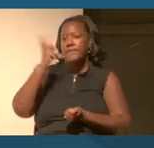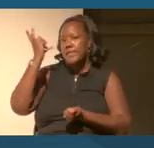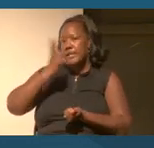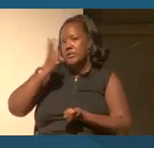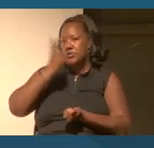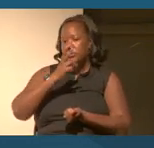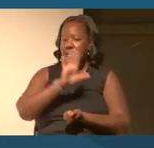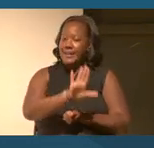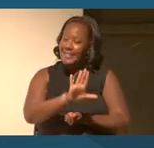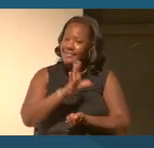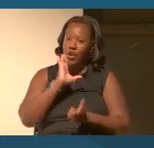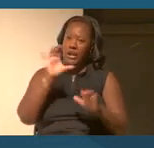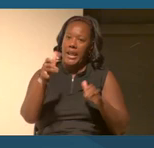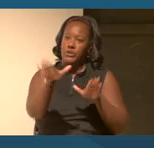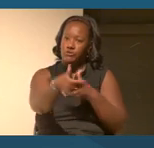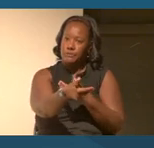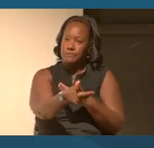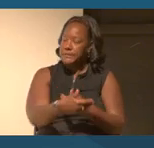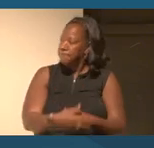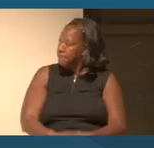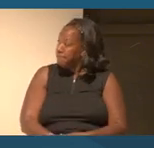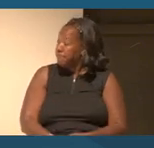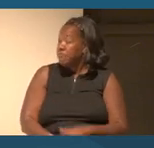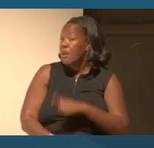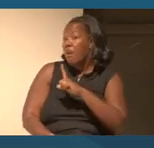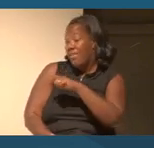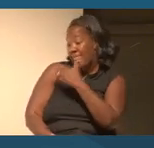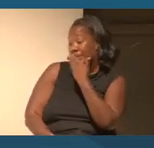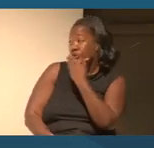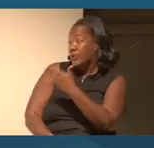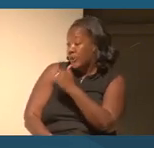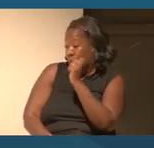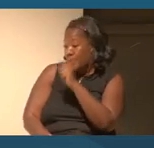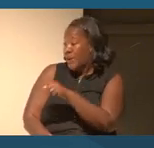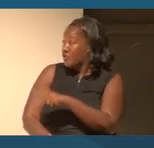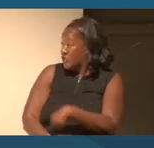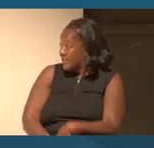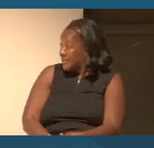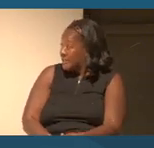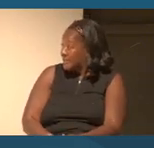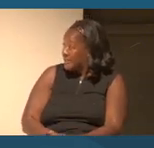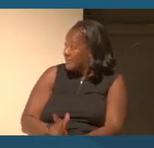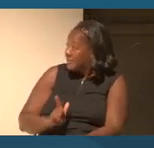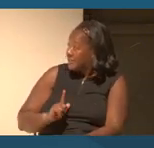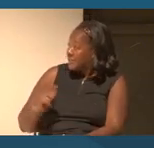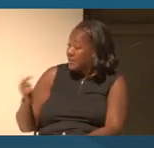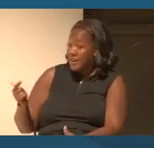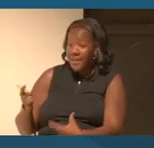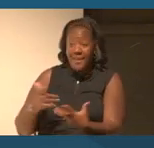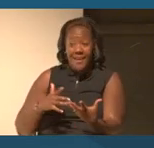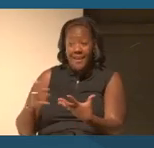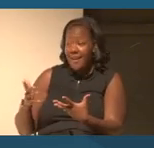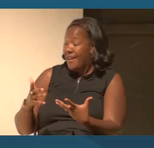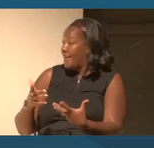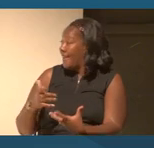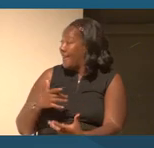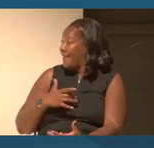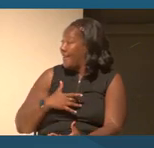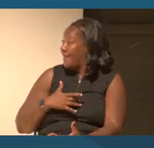own classrooms? That's a great question. Does it reflect them? You guys would know better than we would. We'll speak maybe for the museum. Yes, you can answer that.